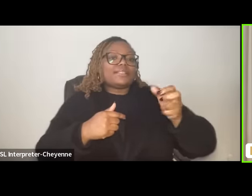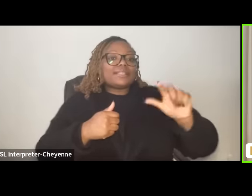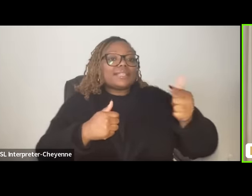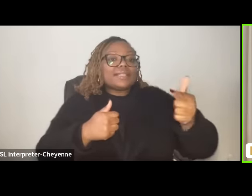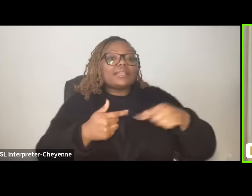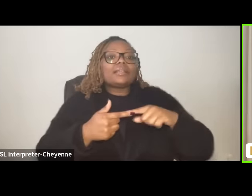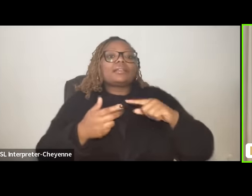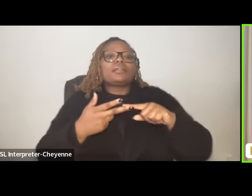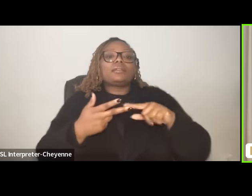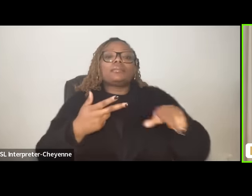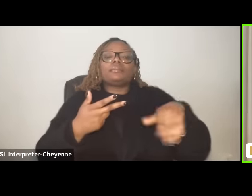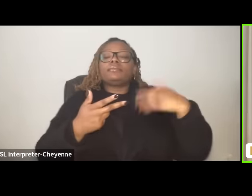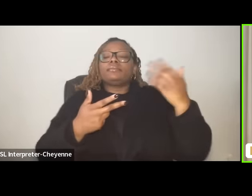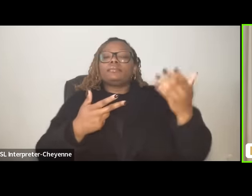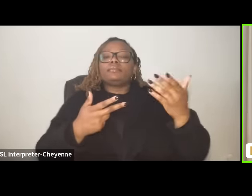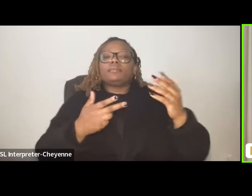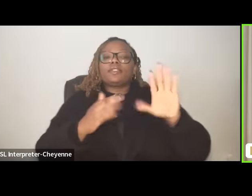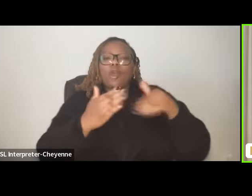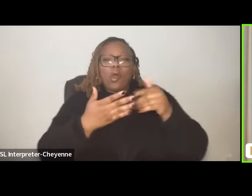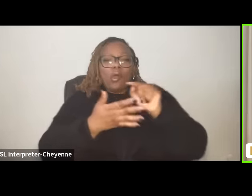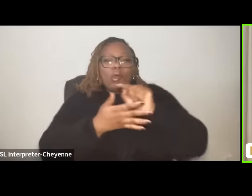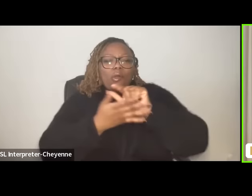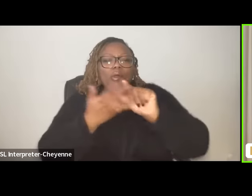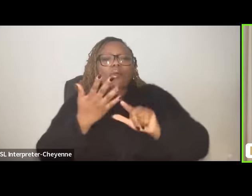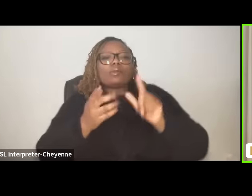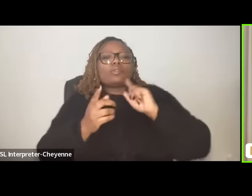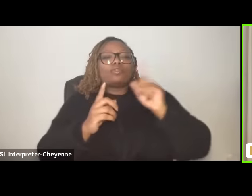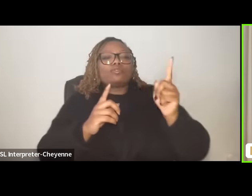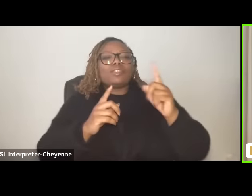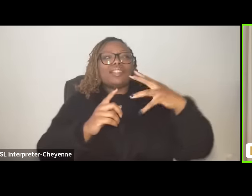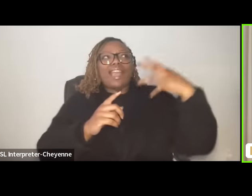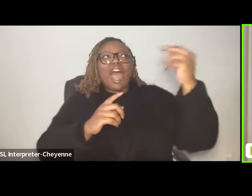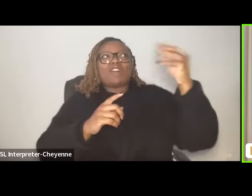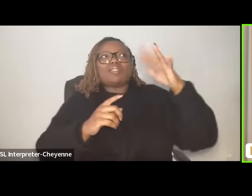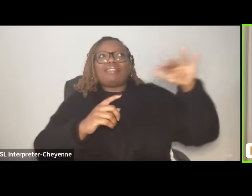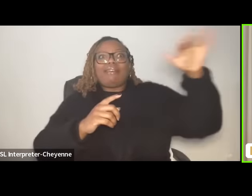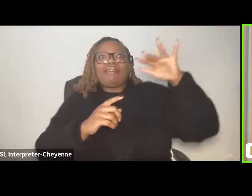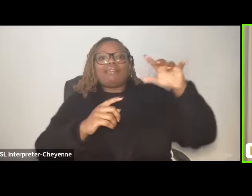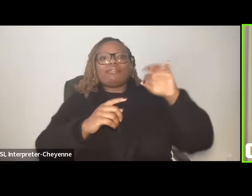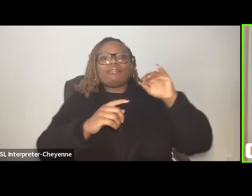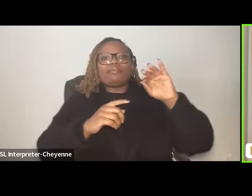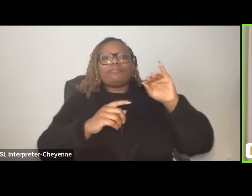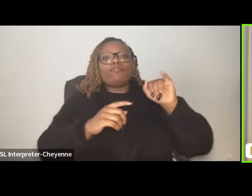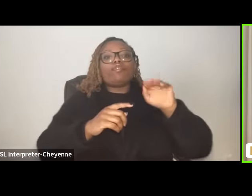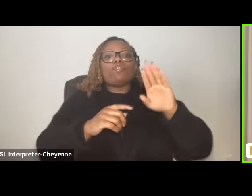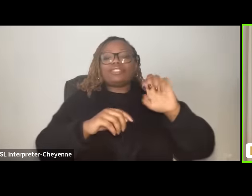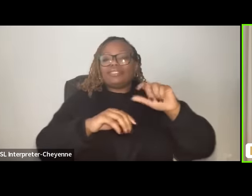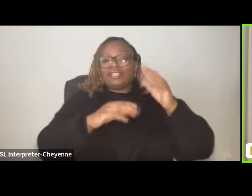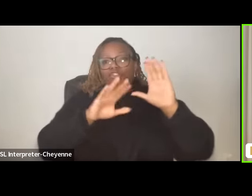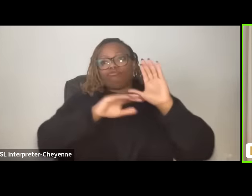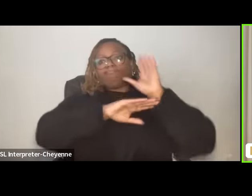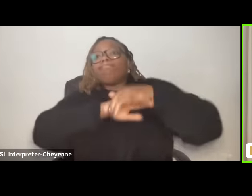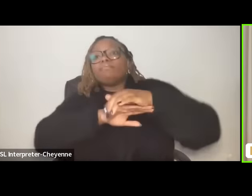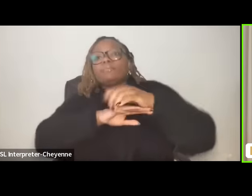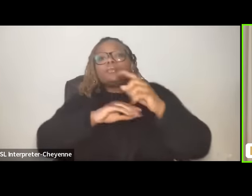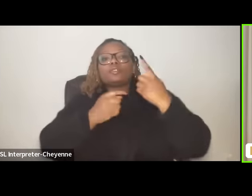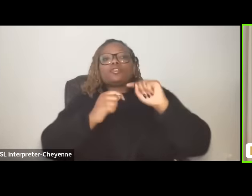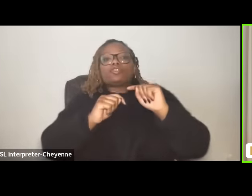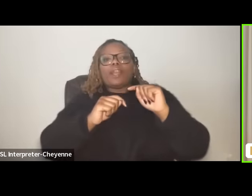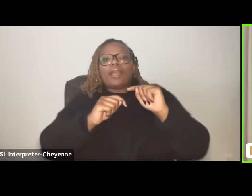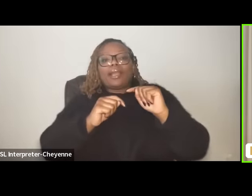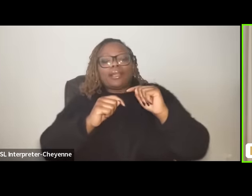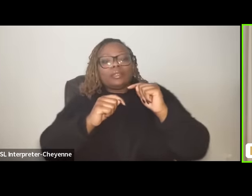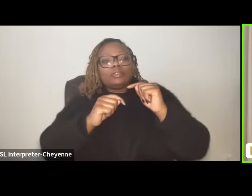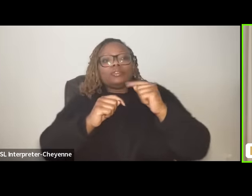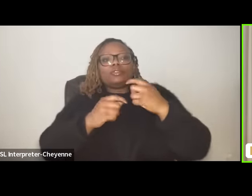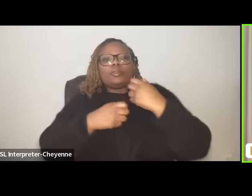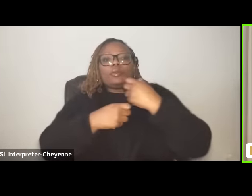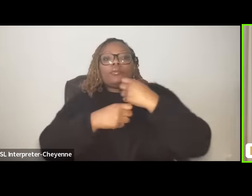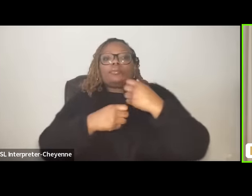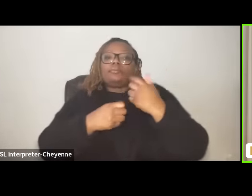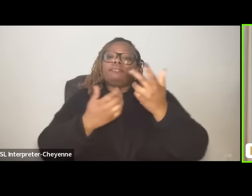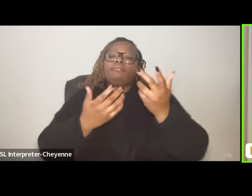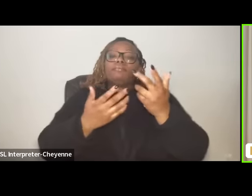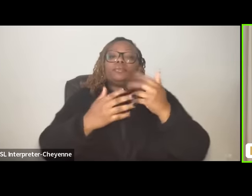um all of these these external forces that work um tirelessly to be able to to separate and and